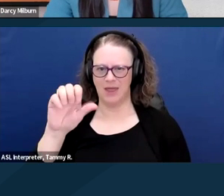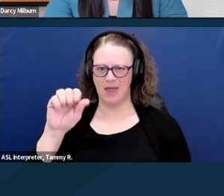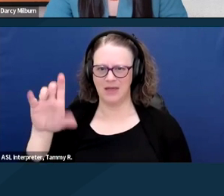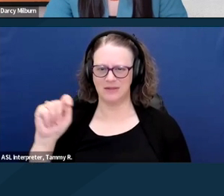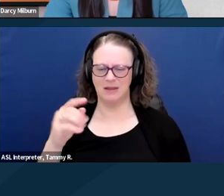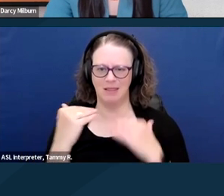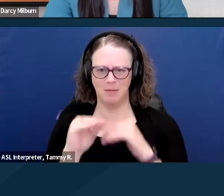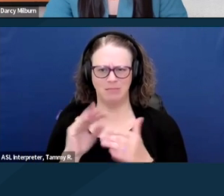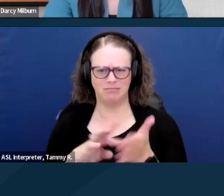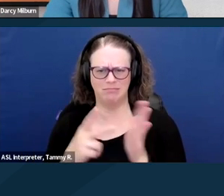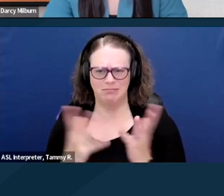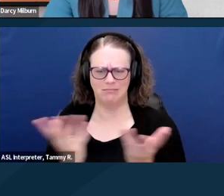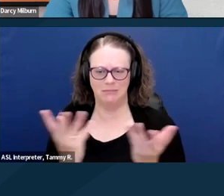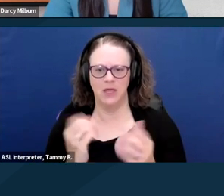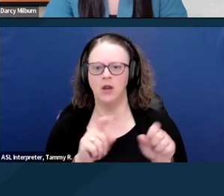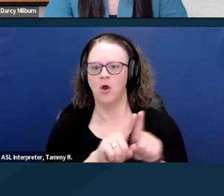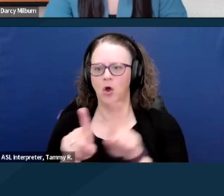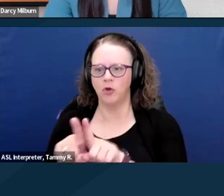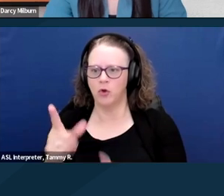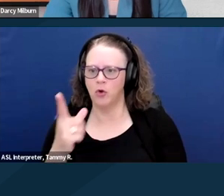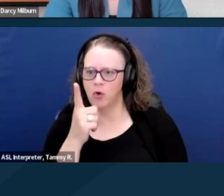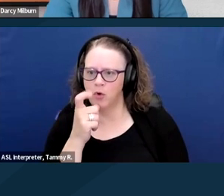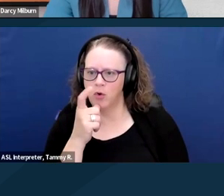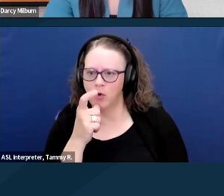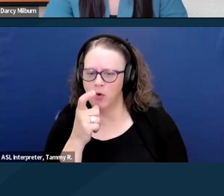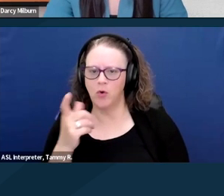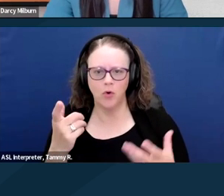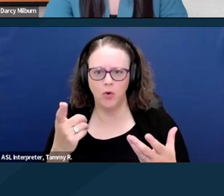and also who is supporting this bill and why.